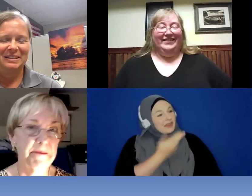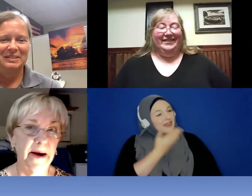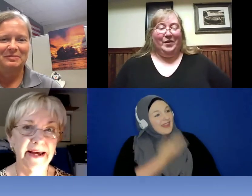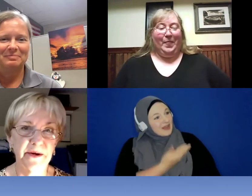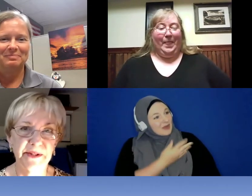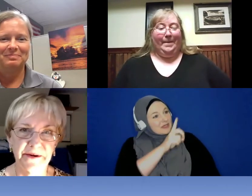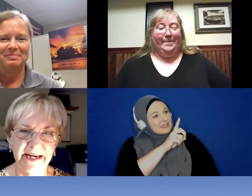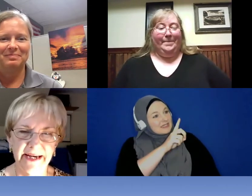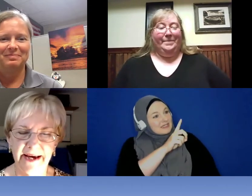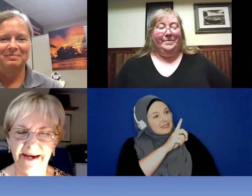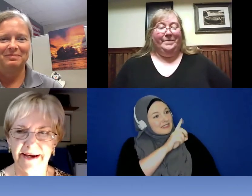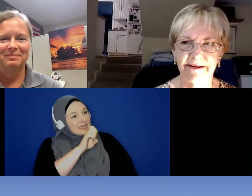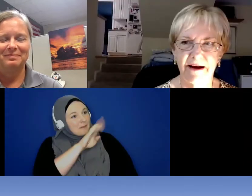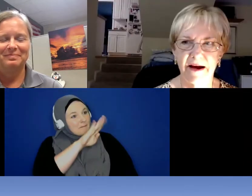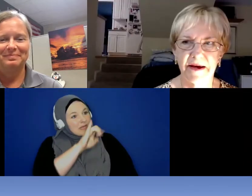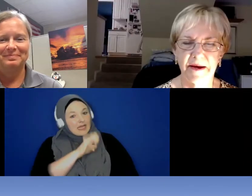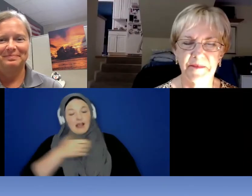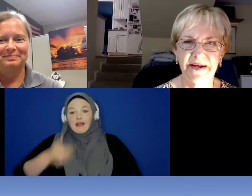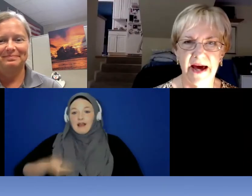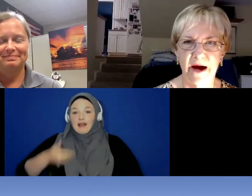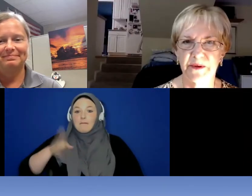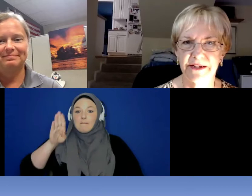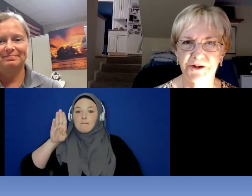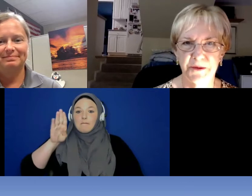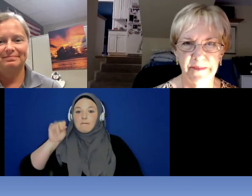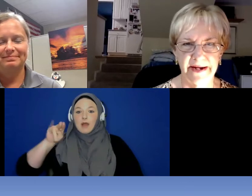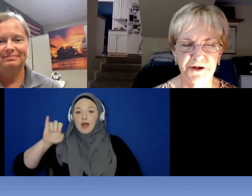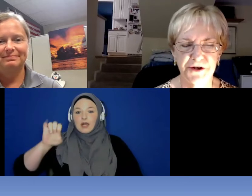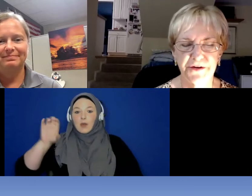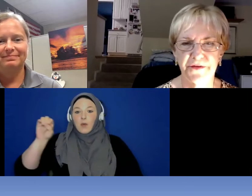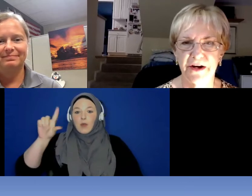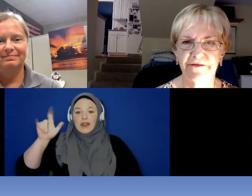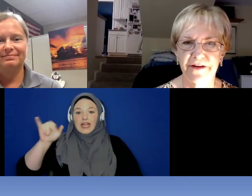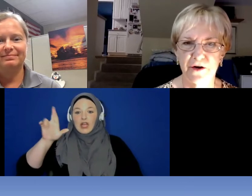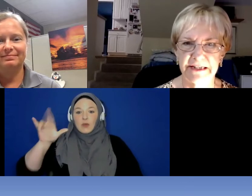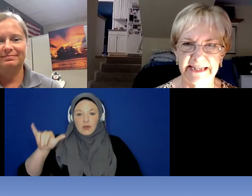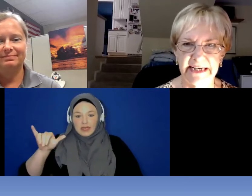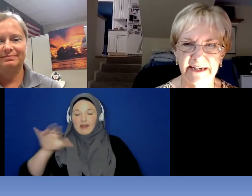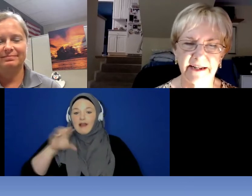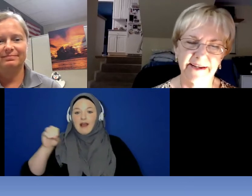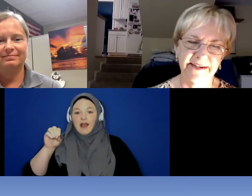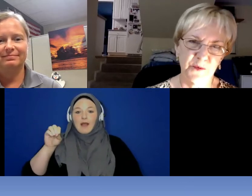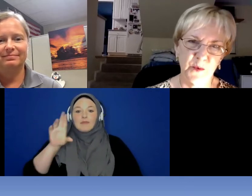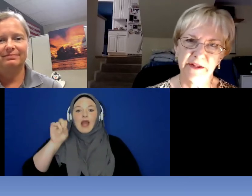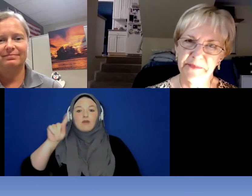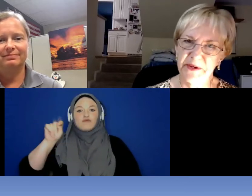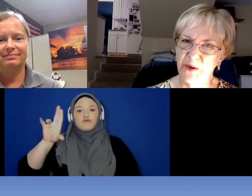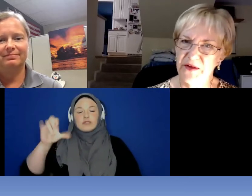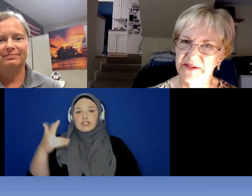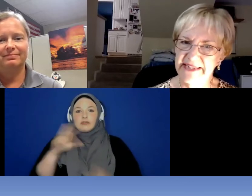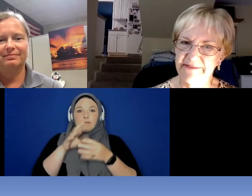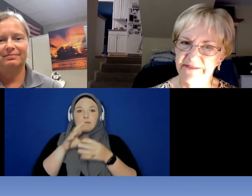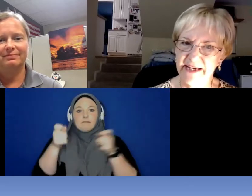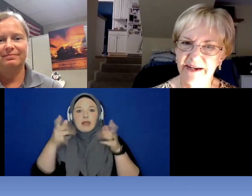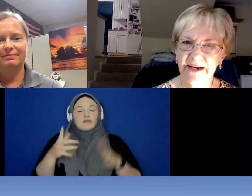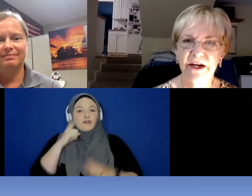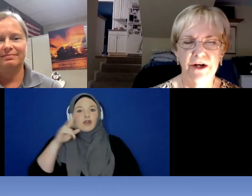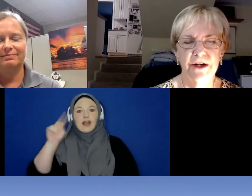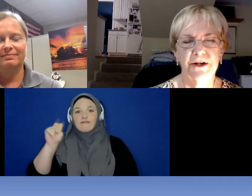Bonnie O'Leary the outreach manager for NVRC and I would like to welcome you all this evening to